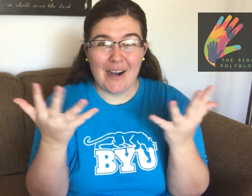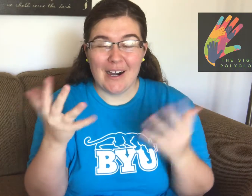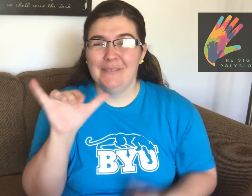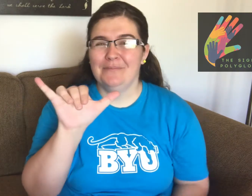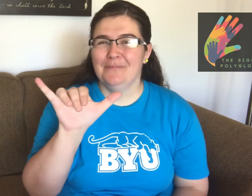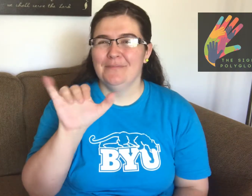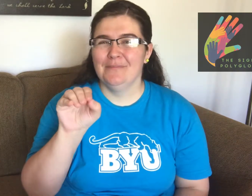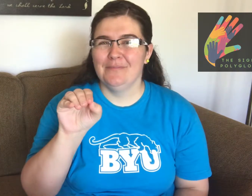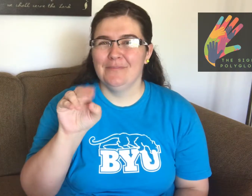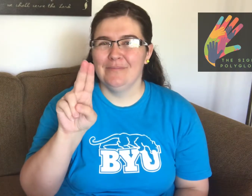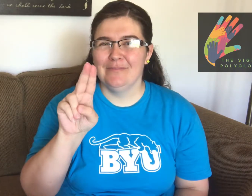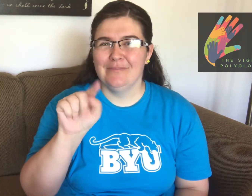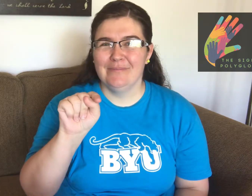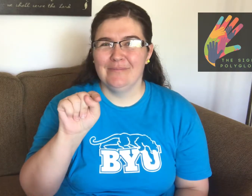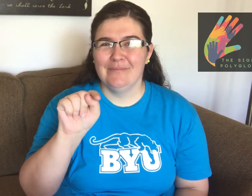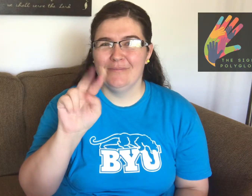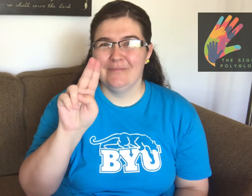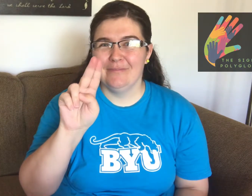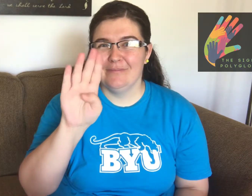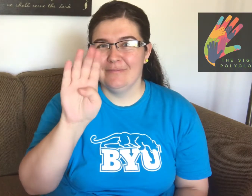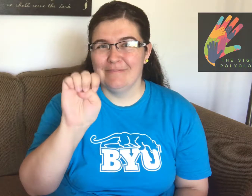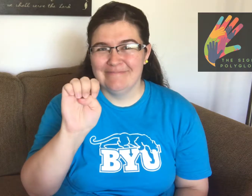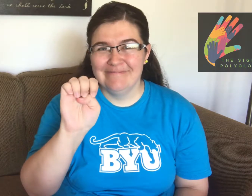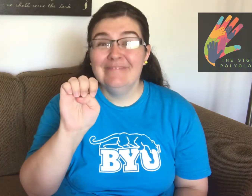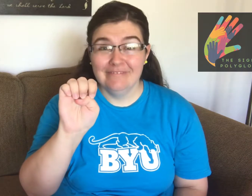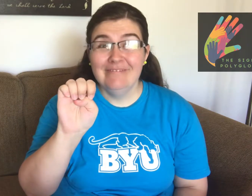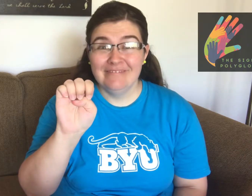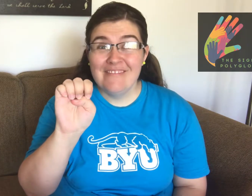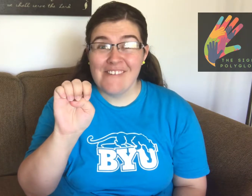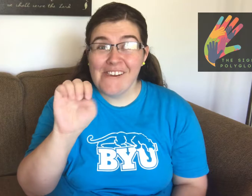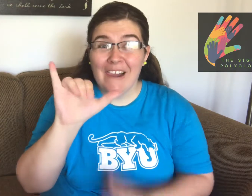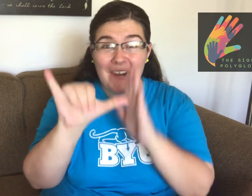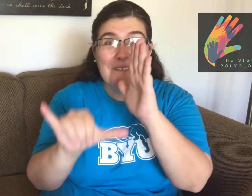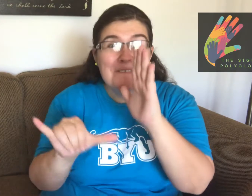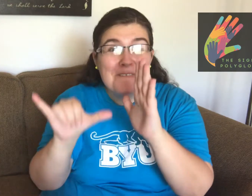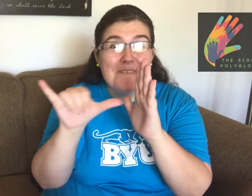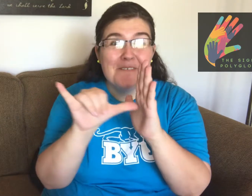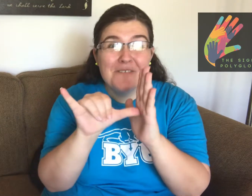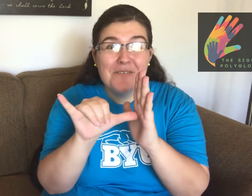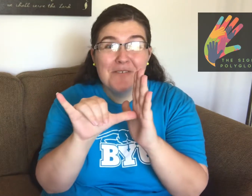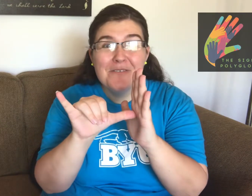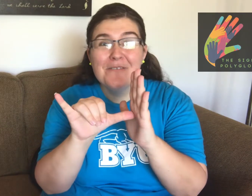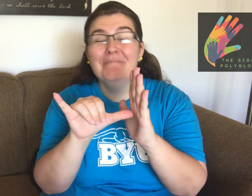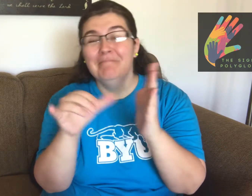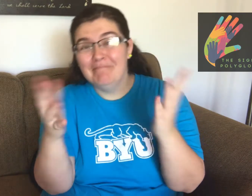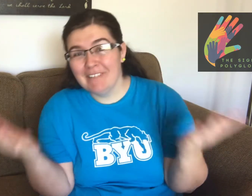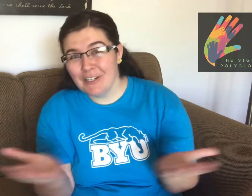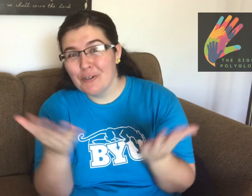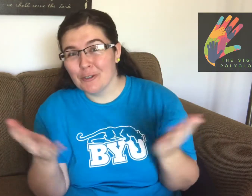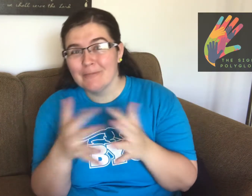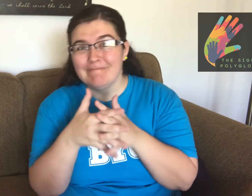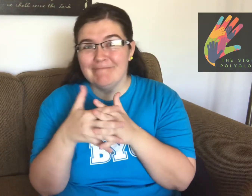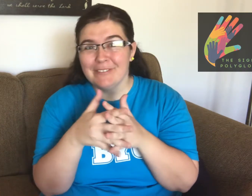YOUTUBE Here in the USA we sign